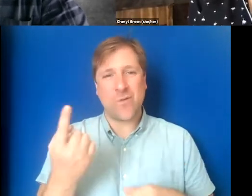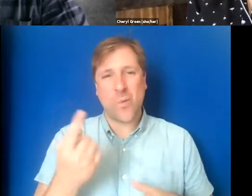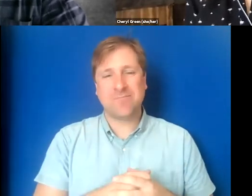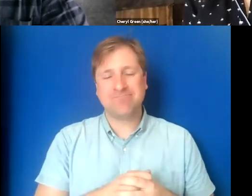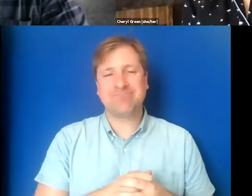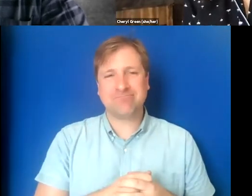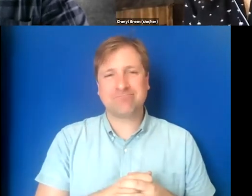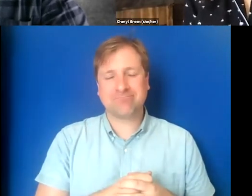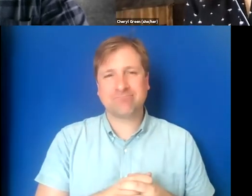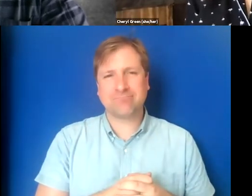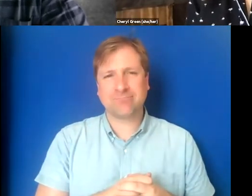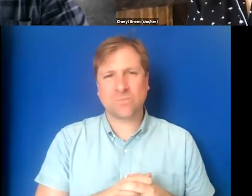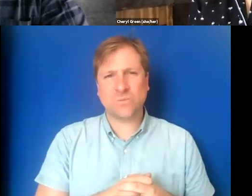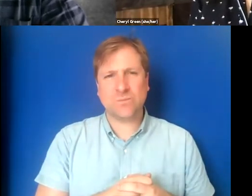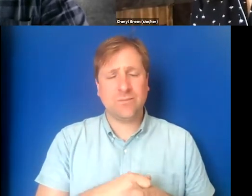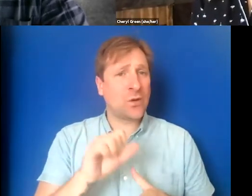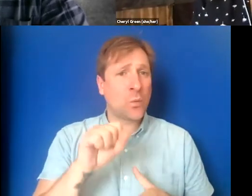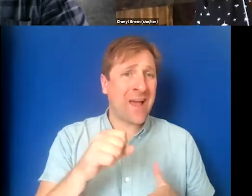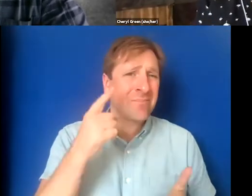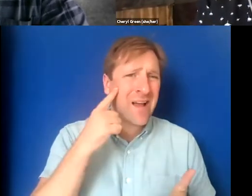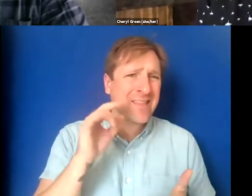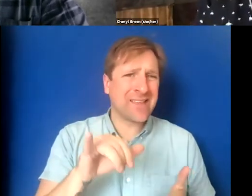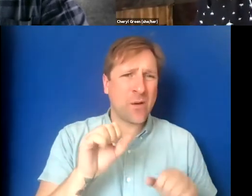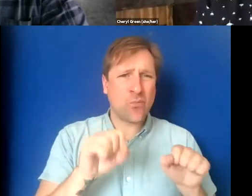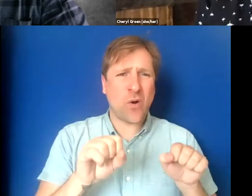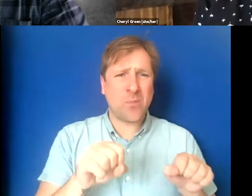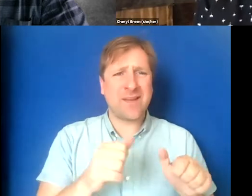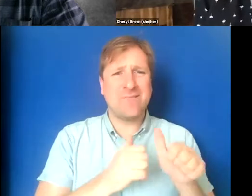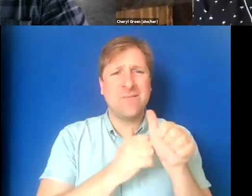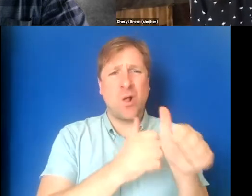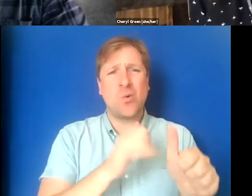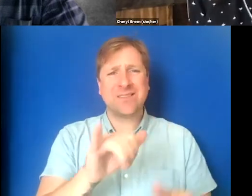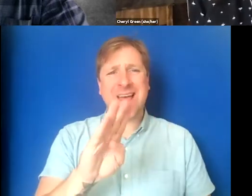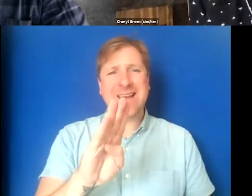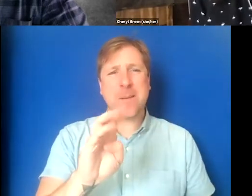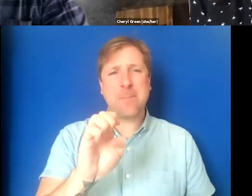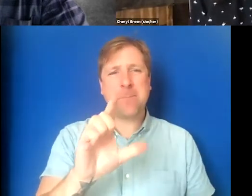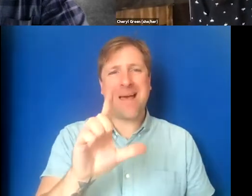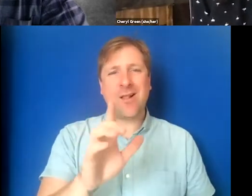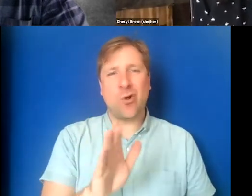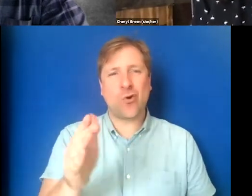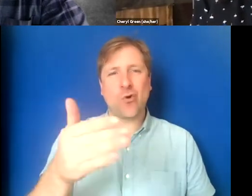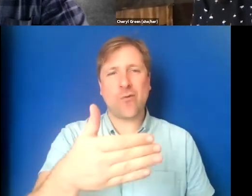So, yeah, I think it probably follows the bell curve. We've got some people who are like,